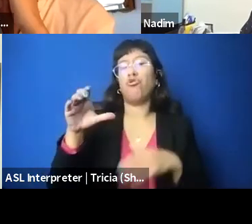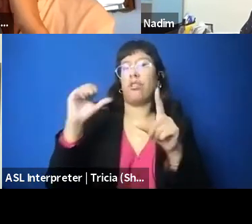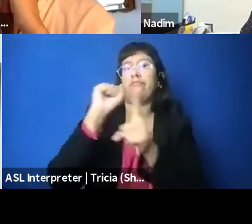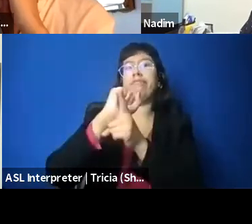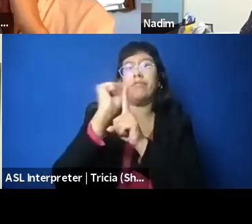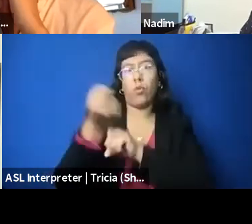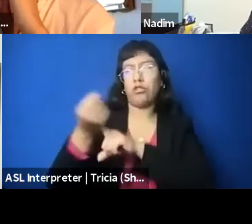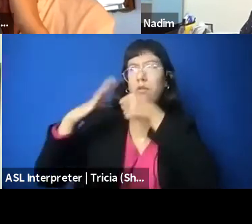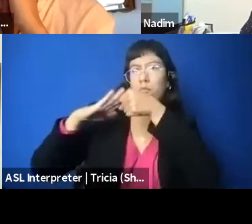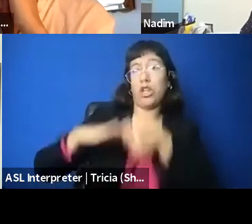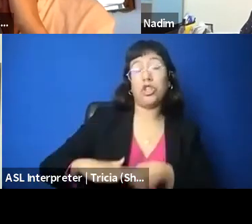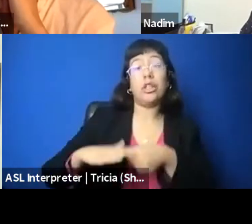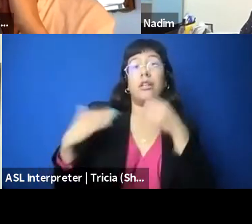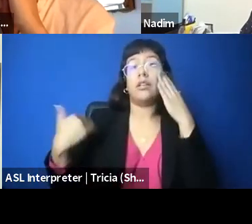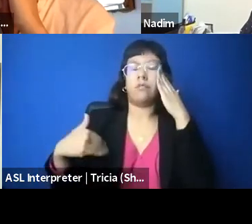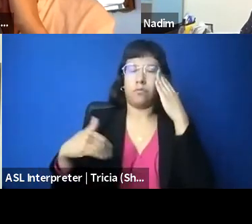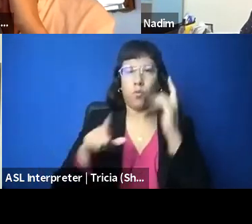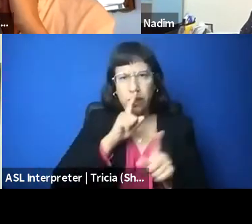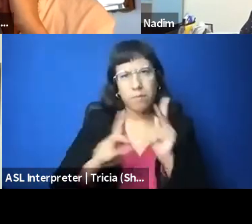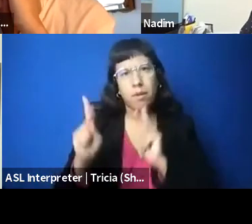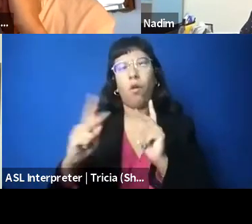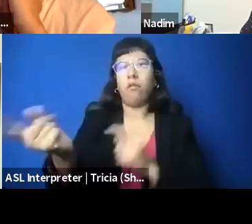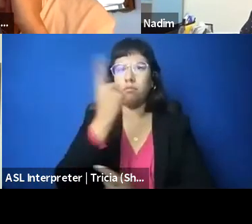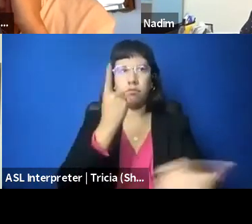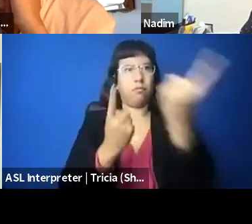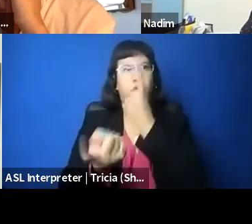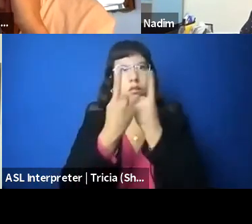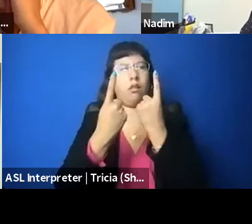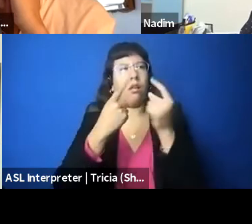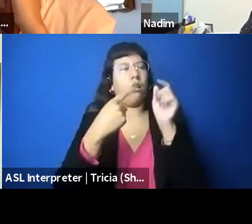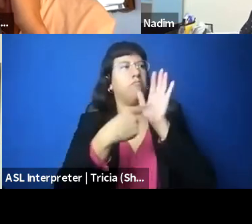it's just really what people come to us and report, so that's just really just the tip of the iceberg.